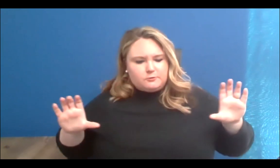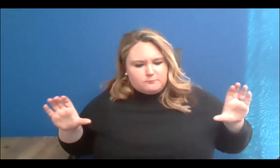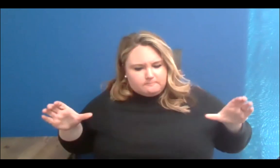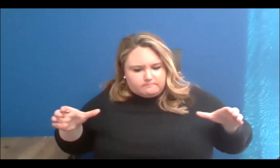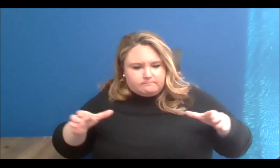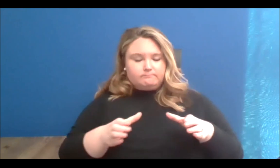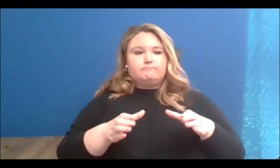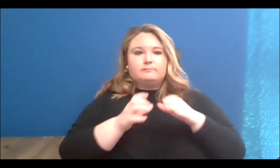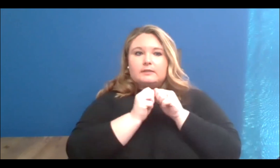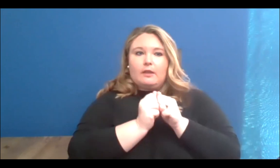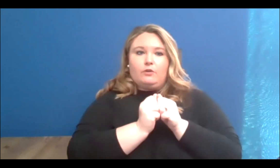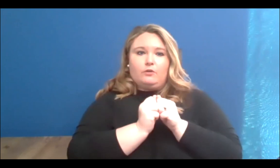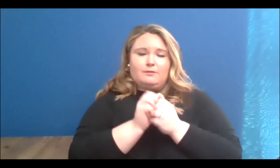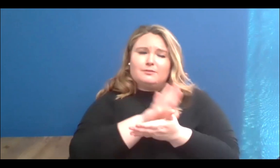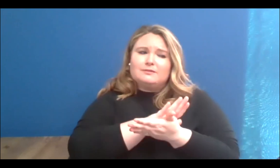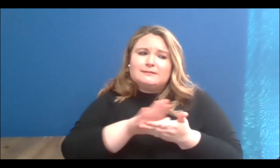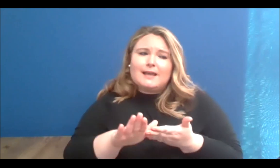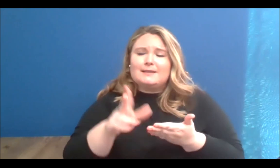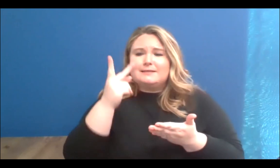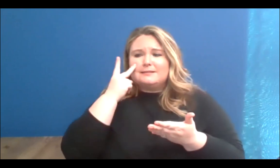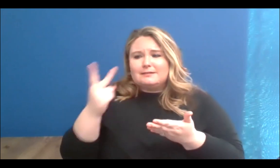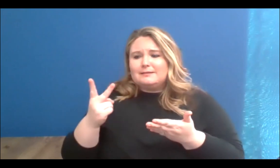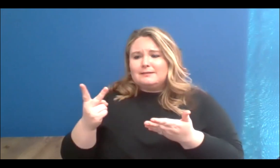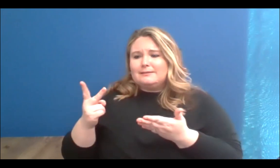just really nice to see that work being done by so many people in the arts